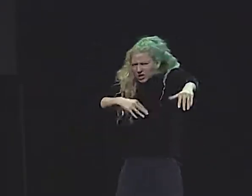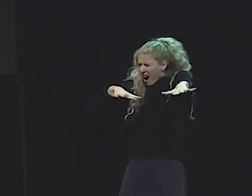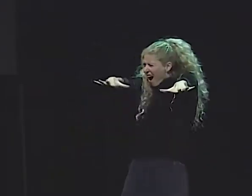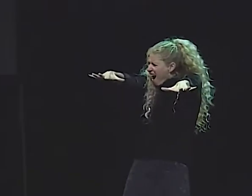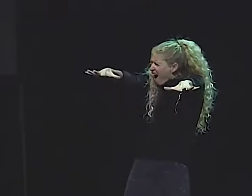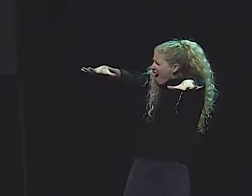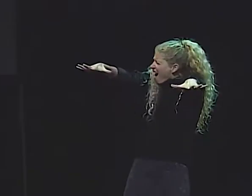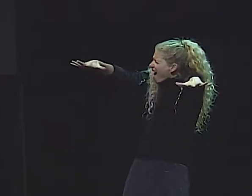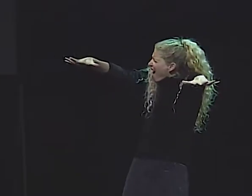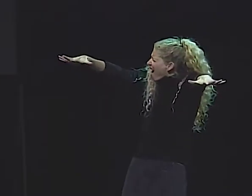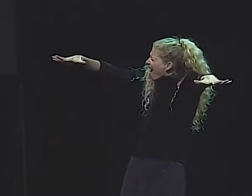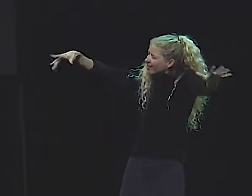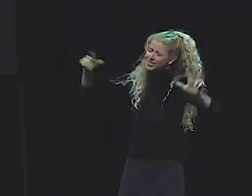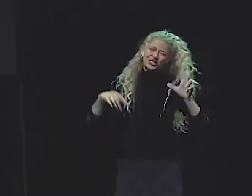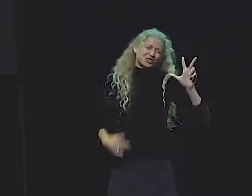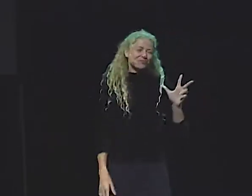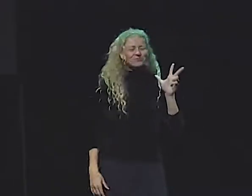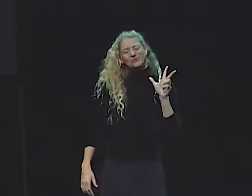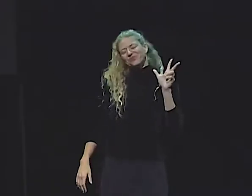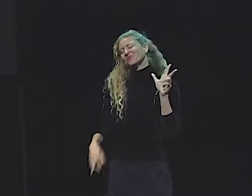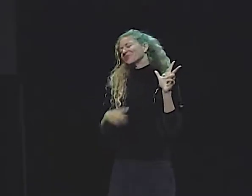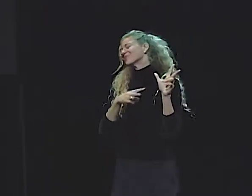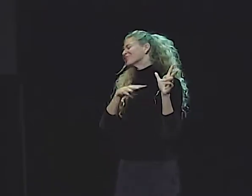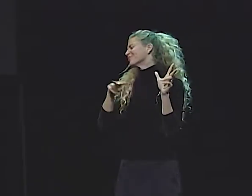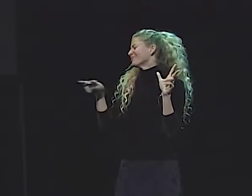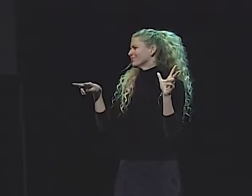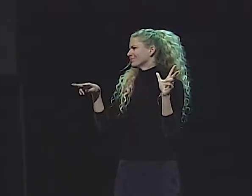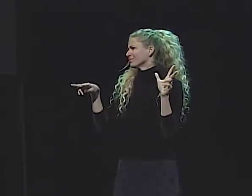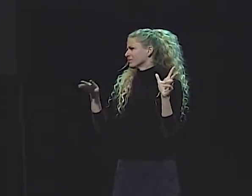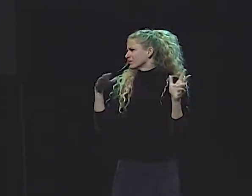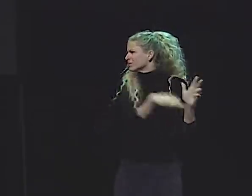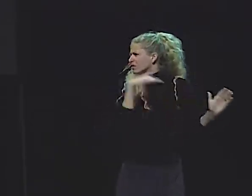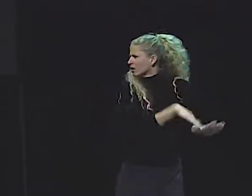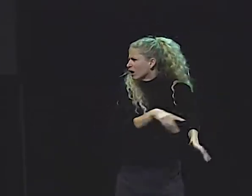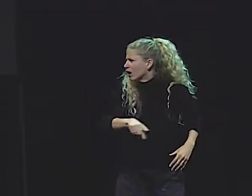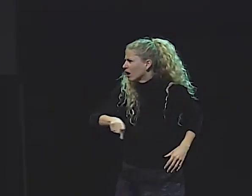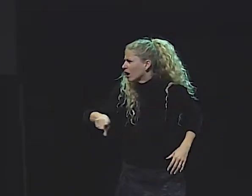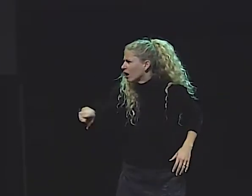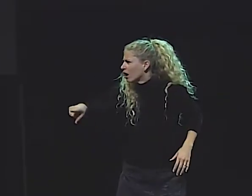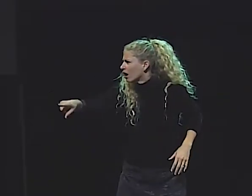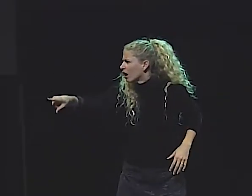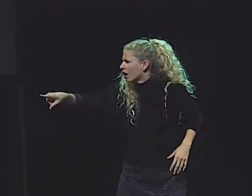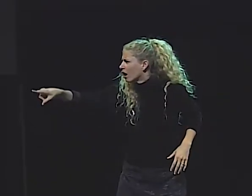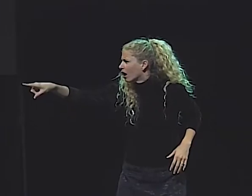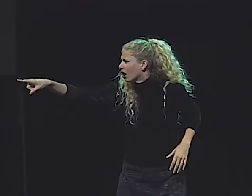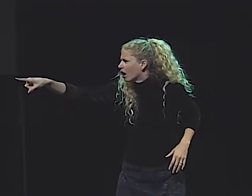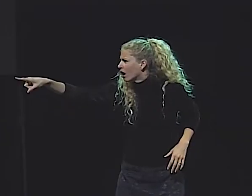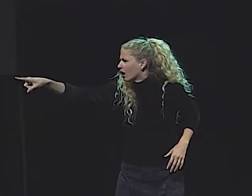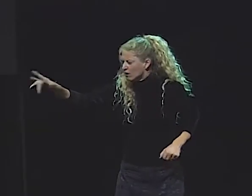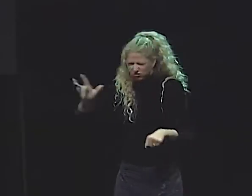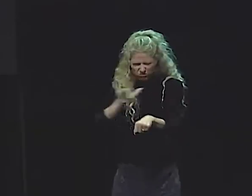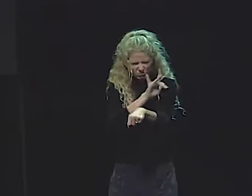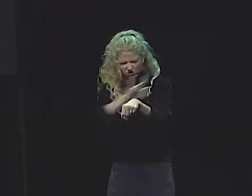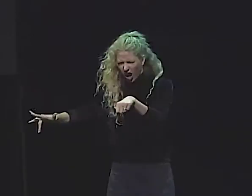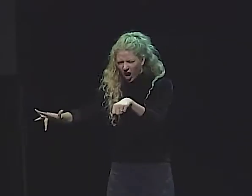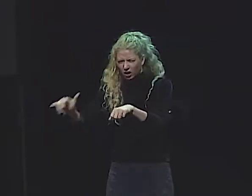THERE WAS GRASS ALL AROUND, BUT UNDERSTAND, THIS BEAUTIFUL, HEAVENLY AREA WAS WHITE, WHITE, WHITE EVERYWHERE YOU LOOKED.